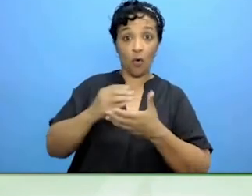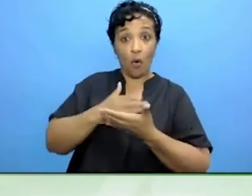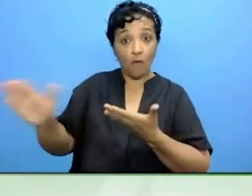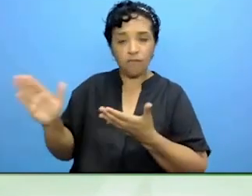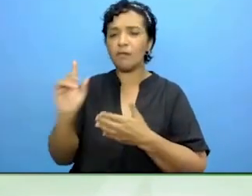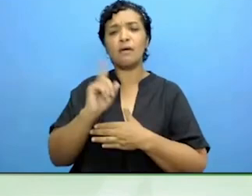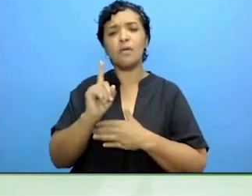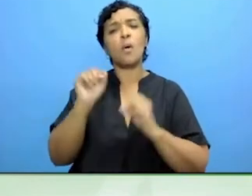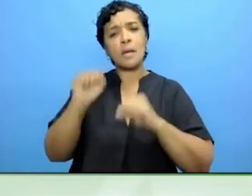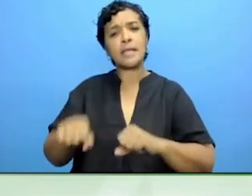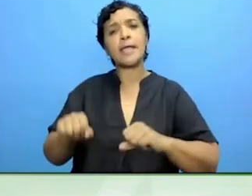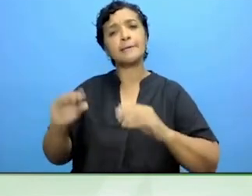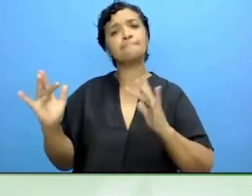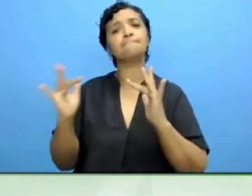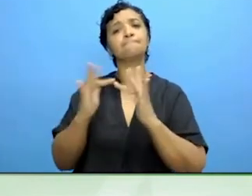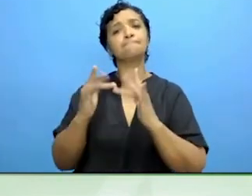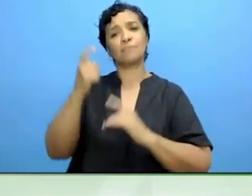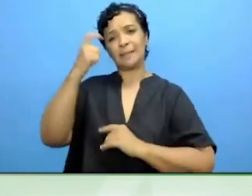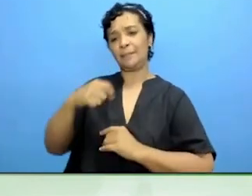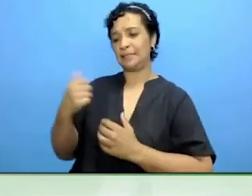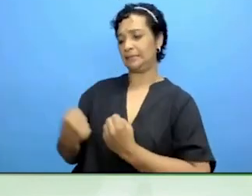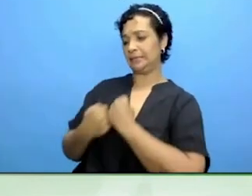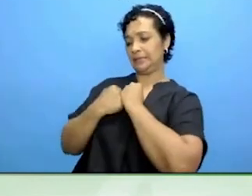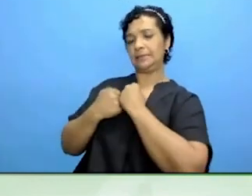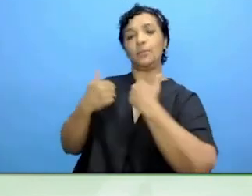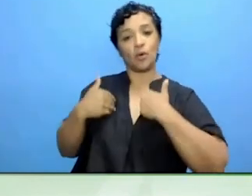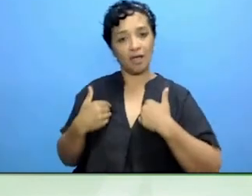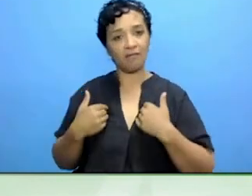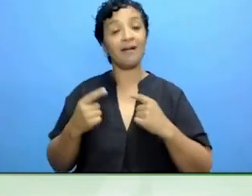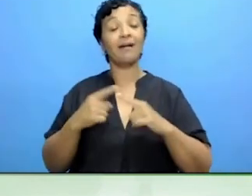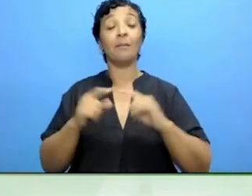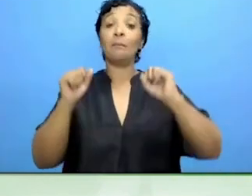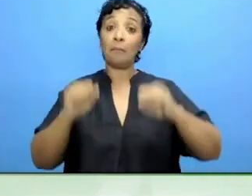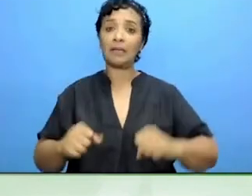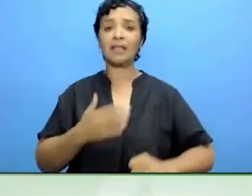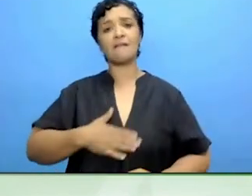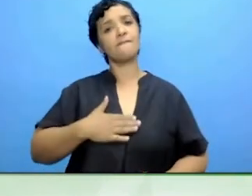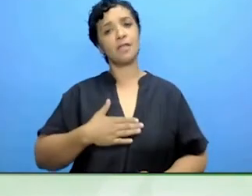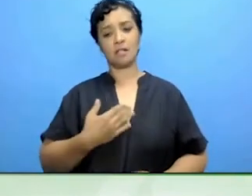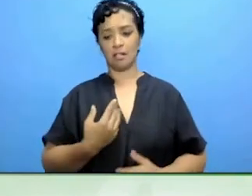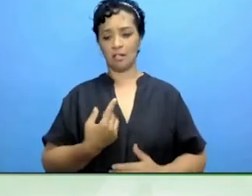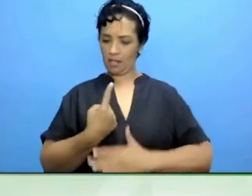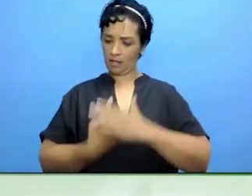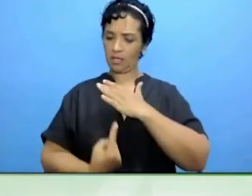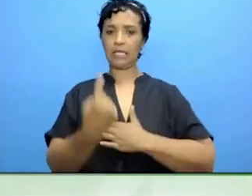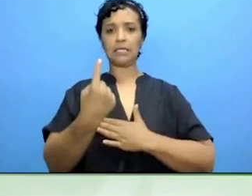personalised support and which give and assist with independence towards people with disabilities.